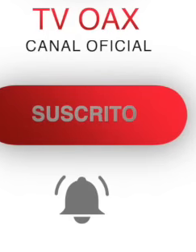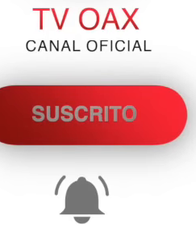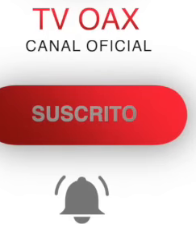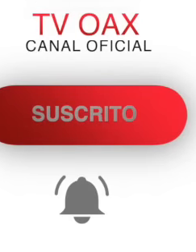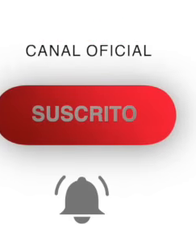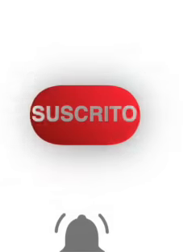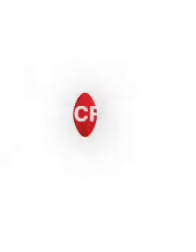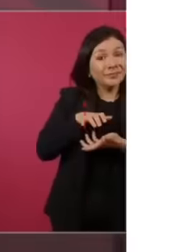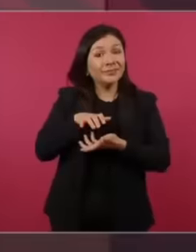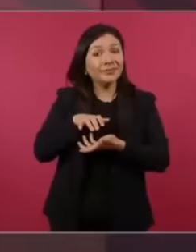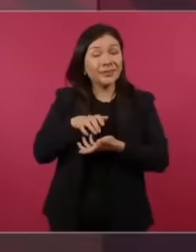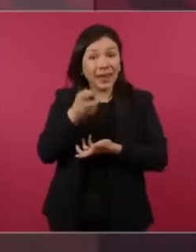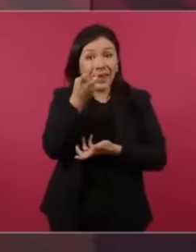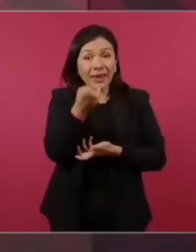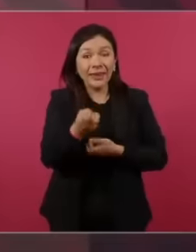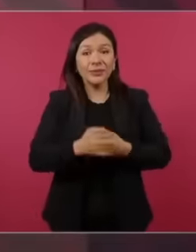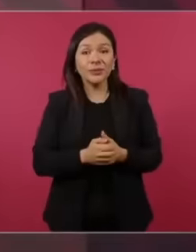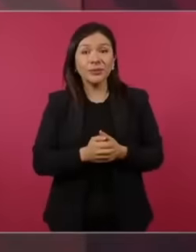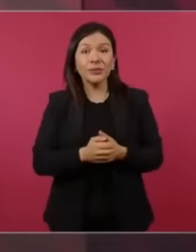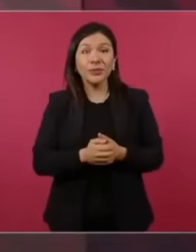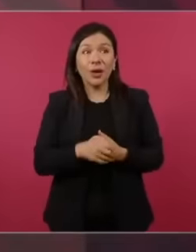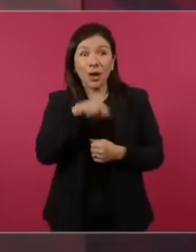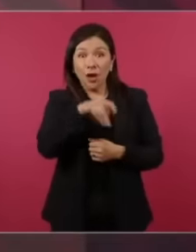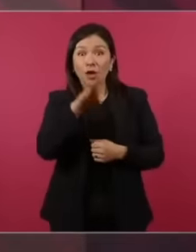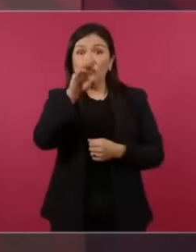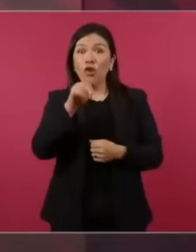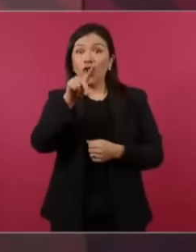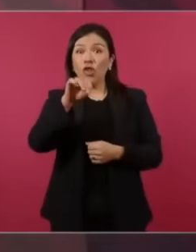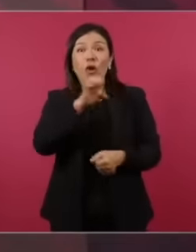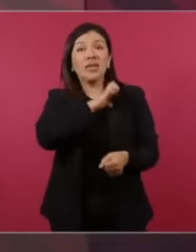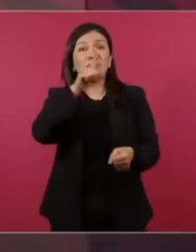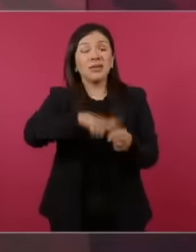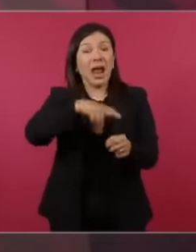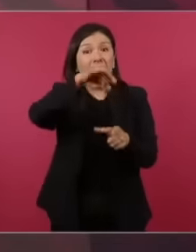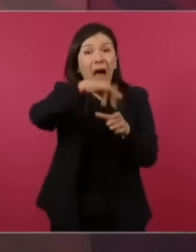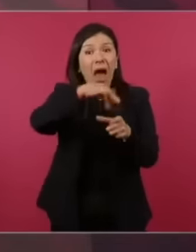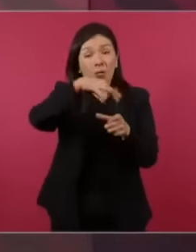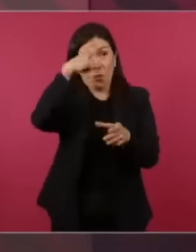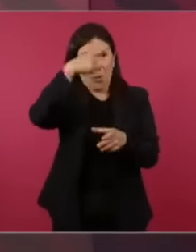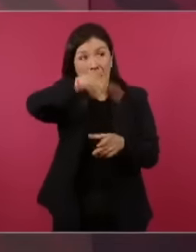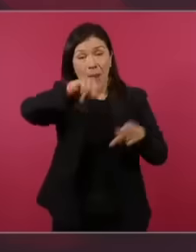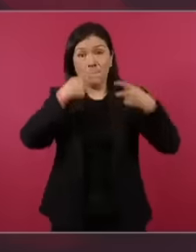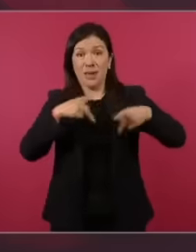did it cost to maintain that special savings fund senior public officials